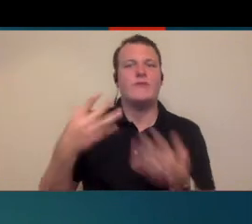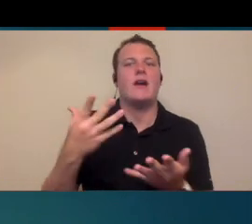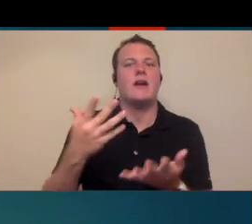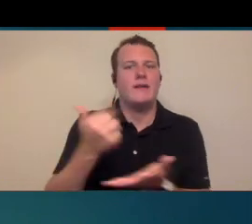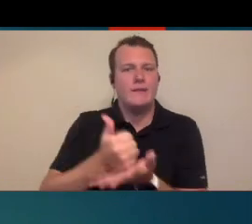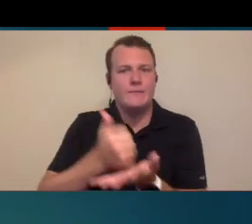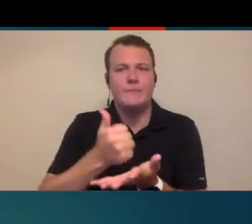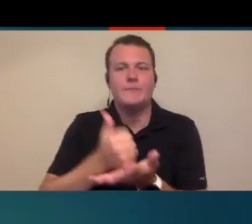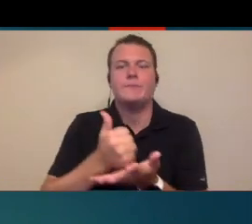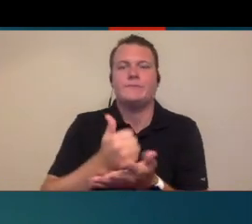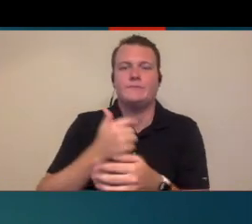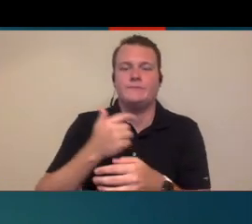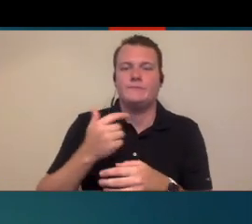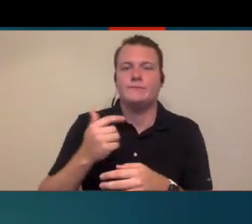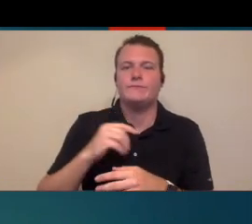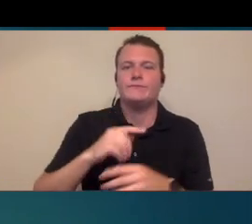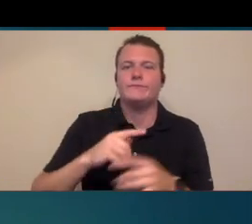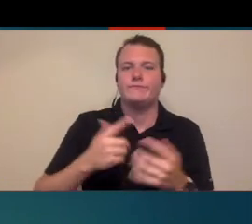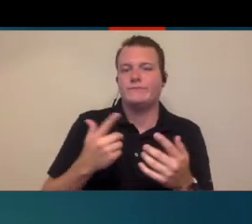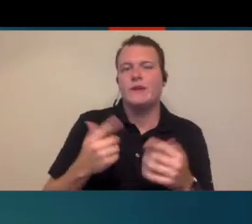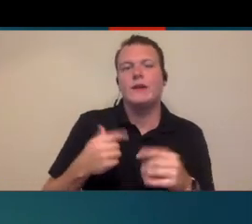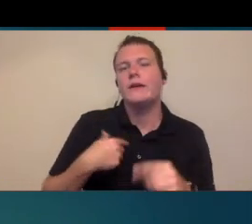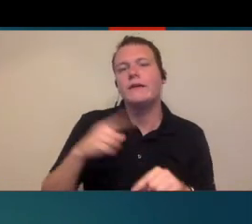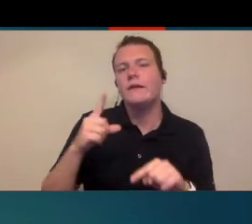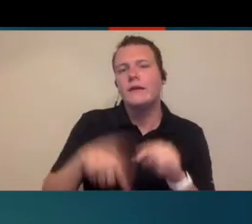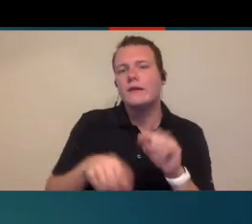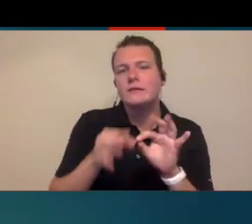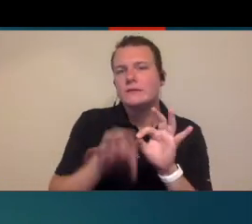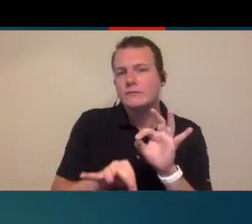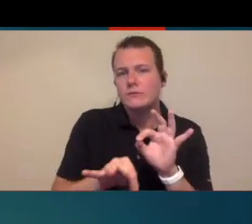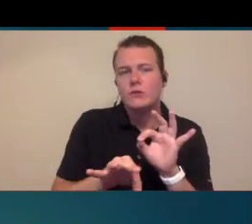available to help with all of those different aspects not just being able to